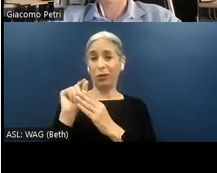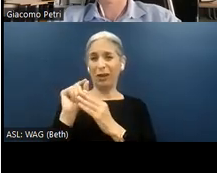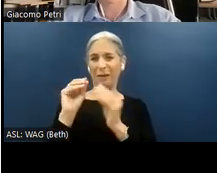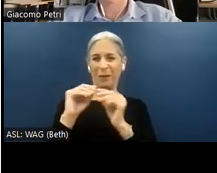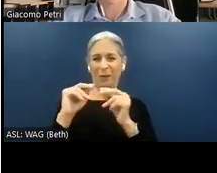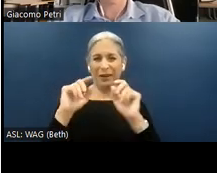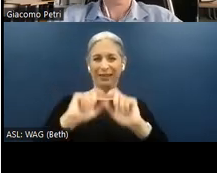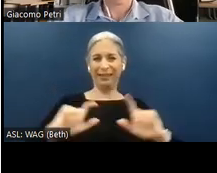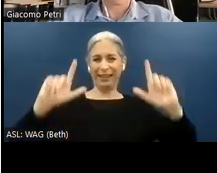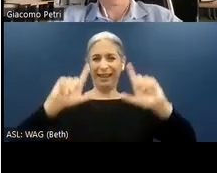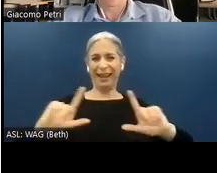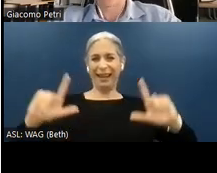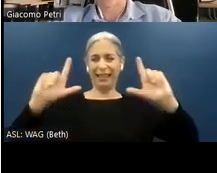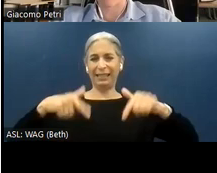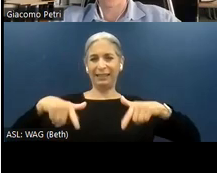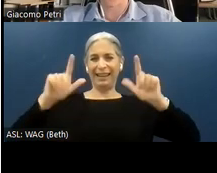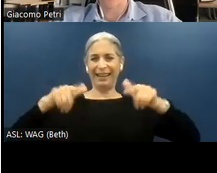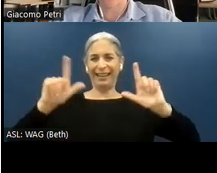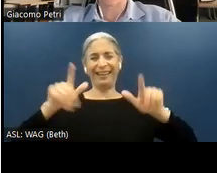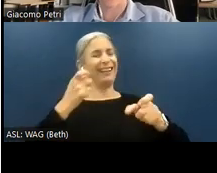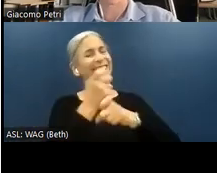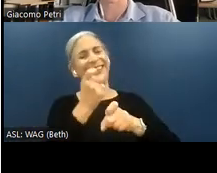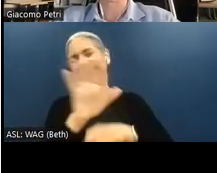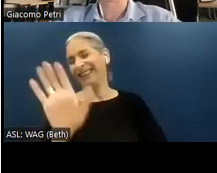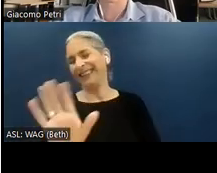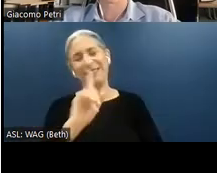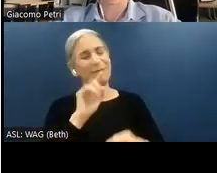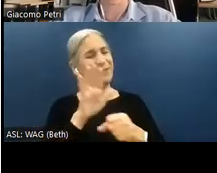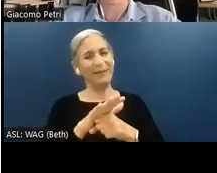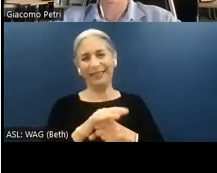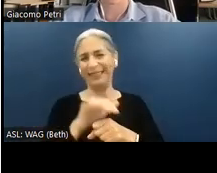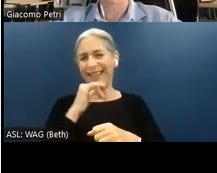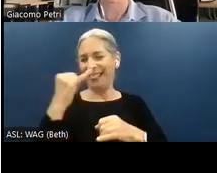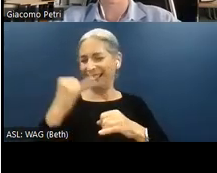then we are done. No, I am joking. I promise, this is the last one. And then we'll open